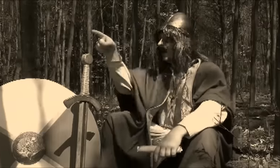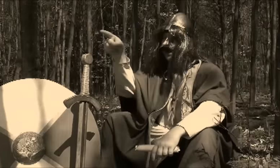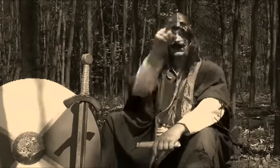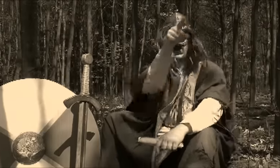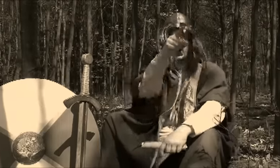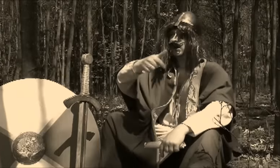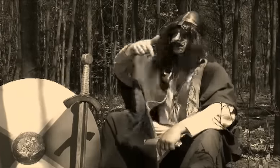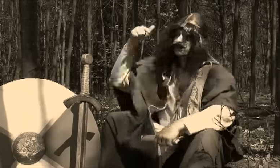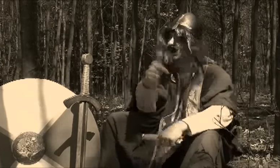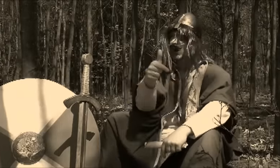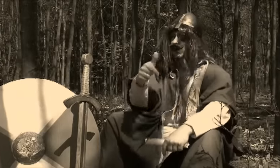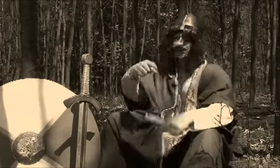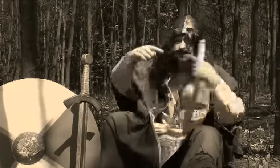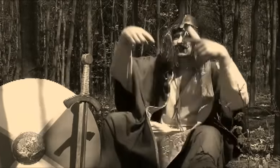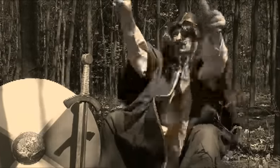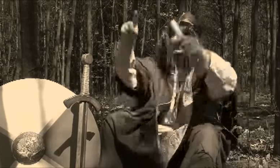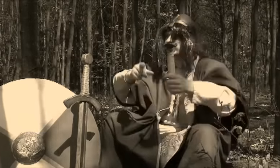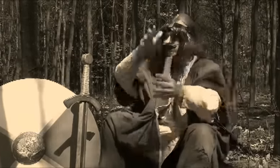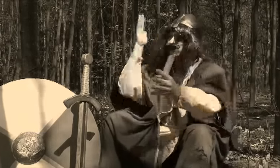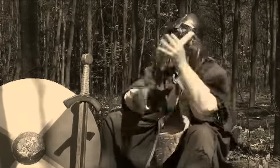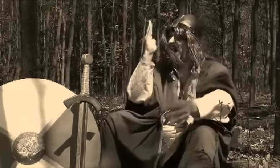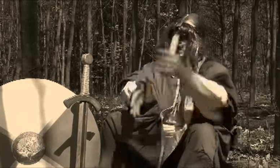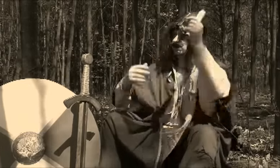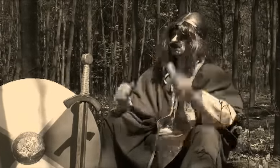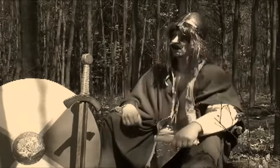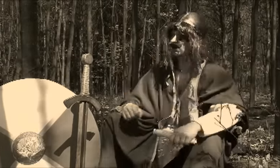You must fight.